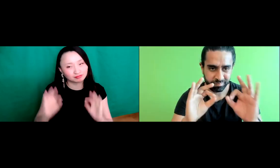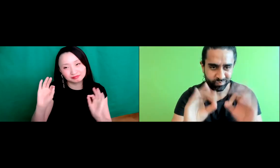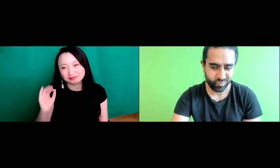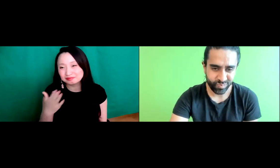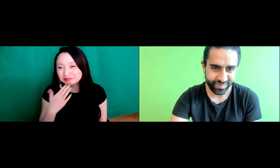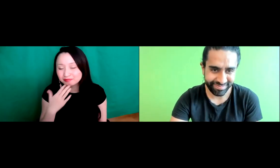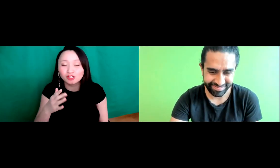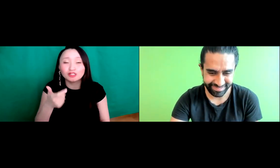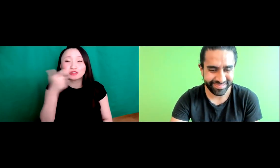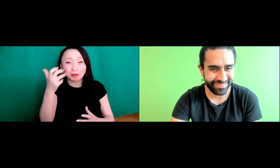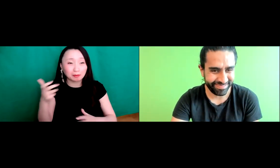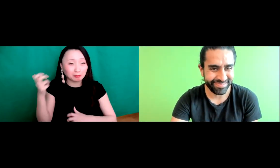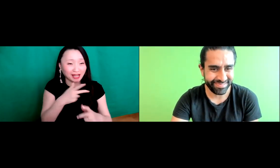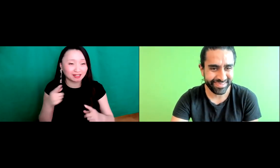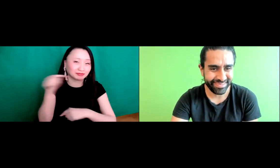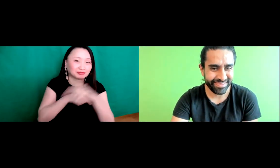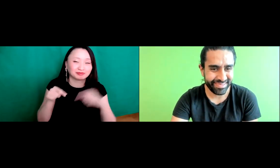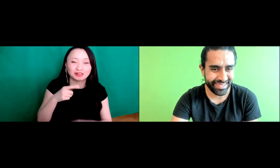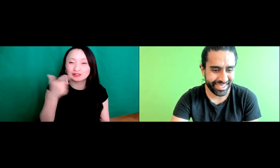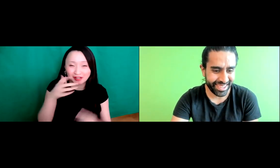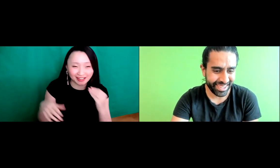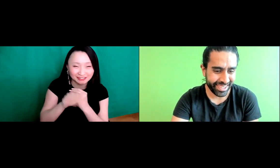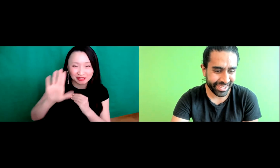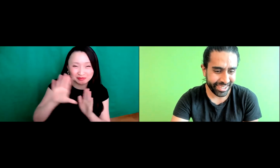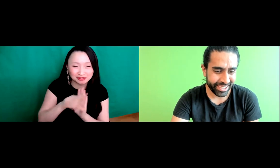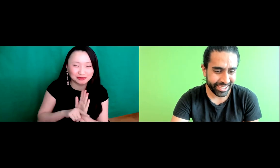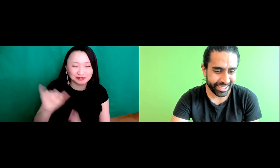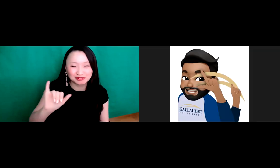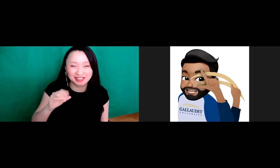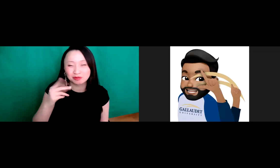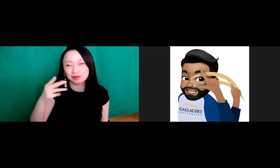I am a he/him. All right, thank you. We'll go back to Joey,